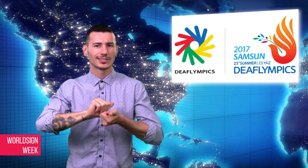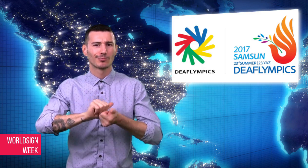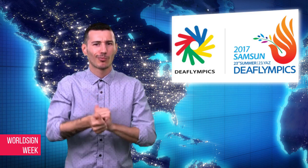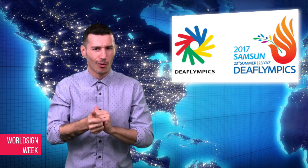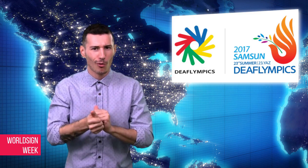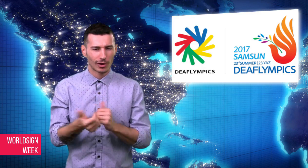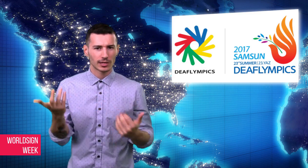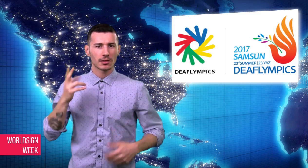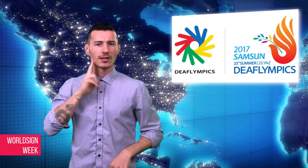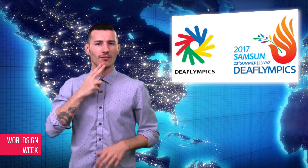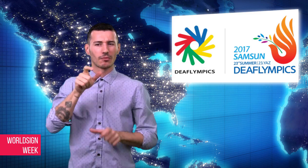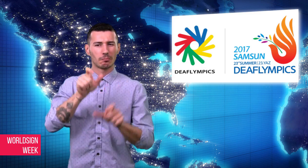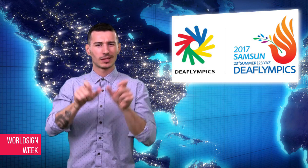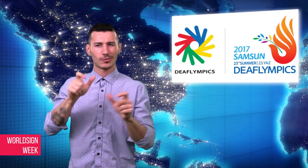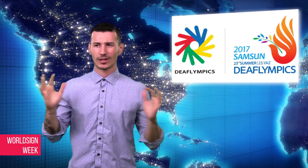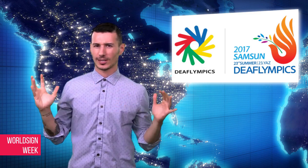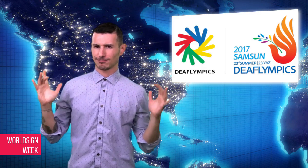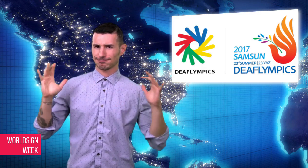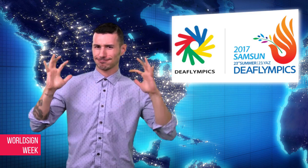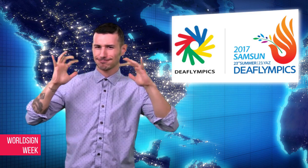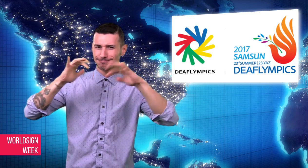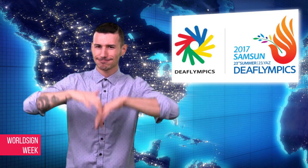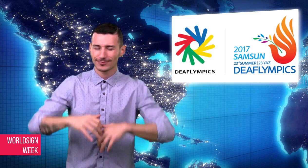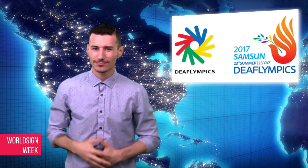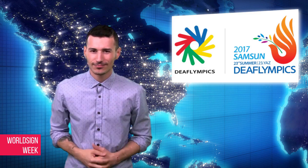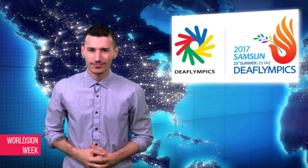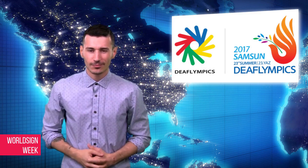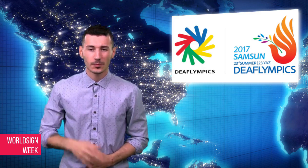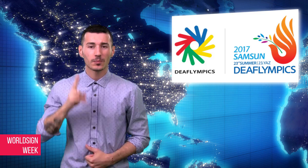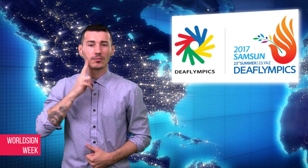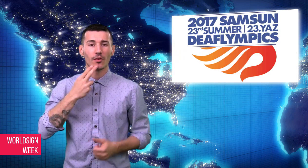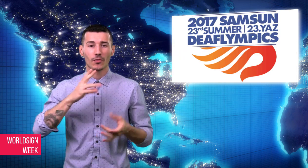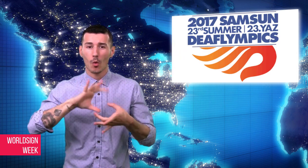event for deaf people.